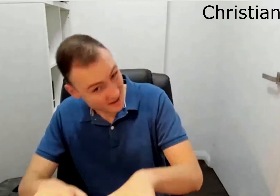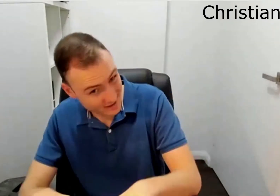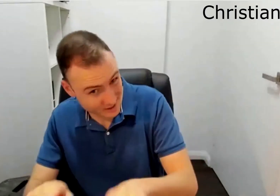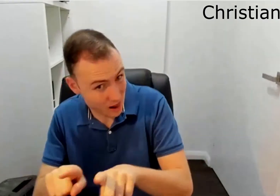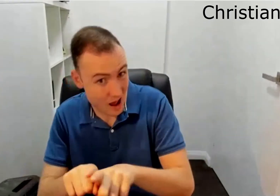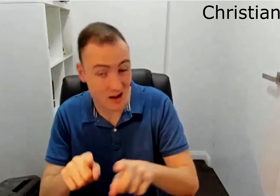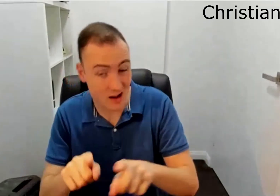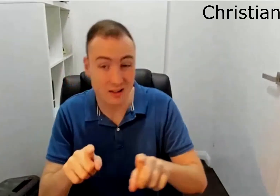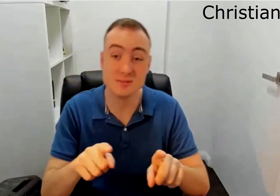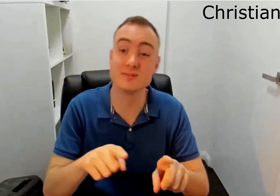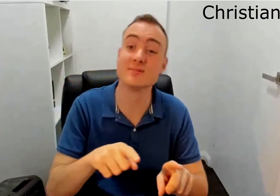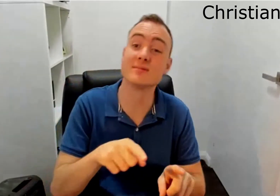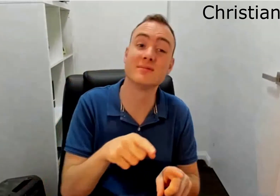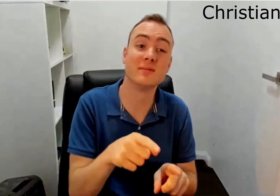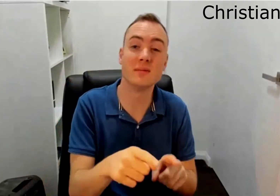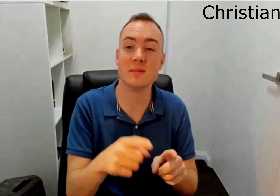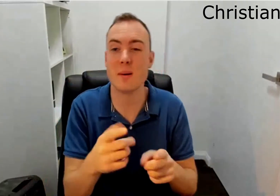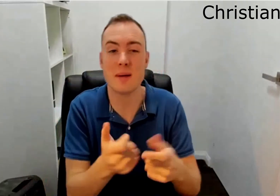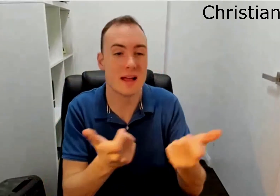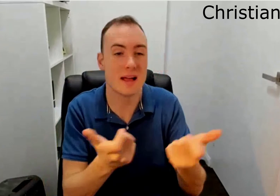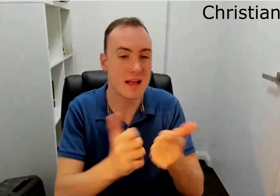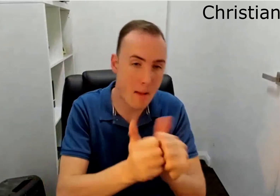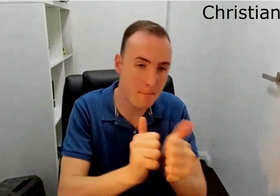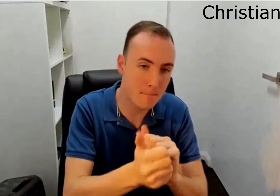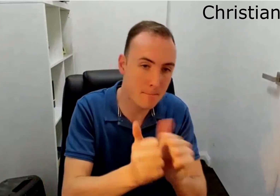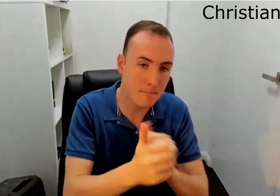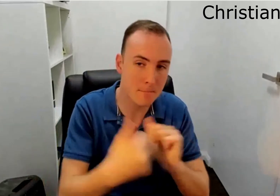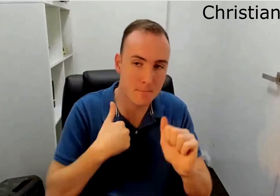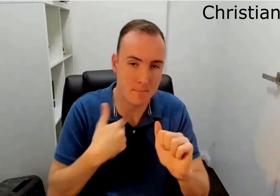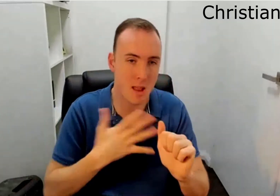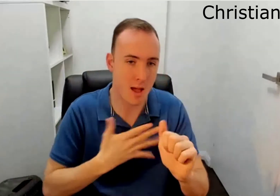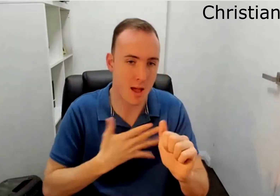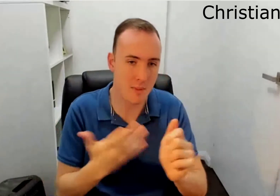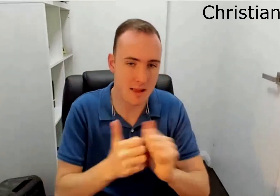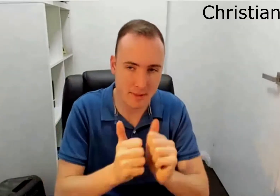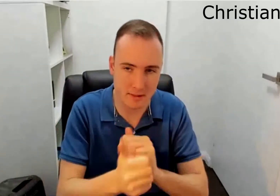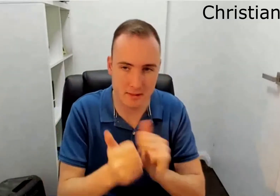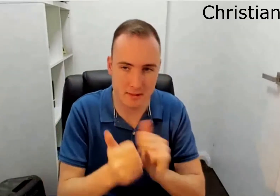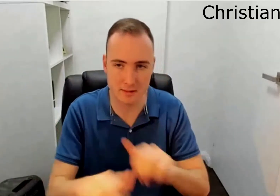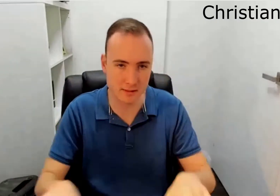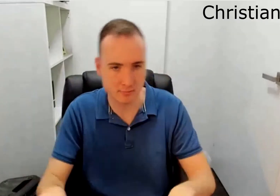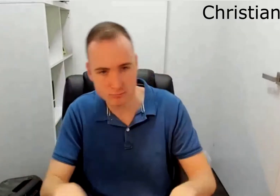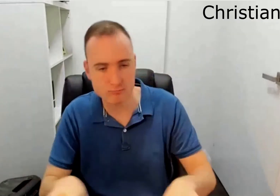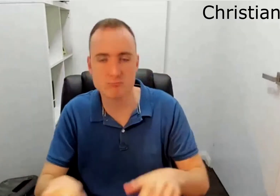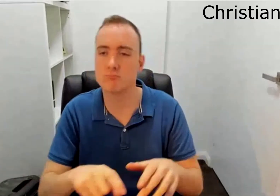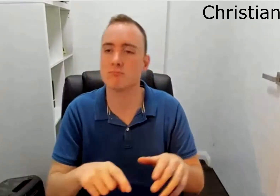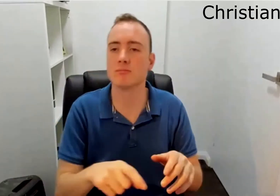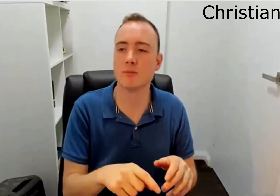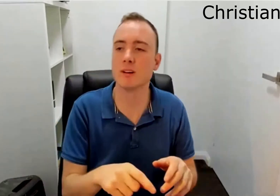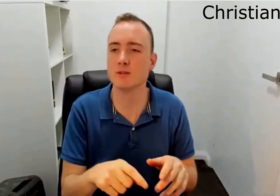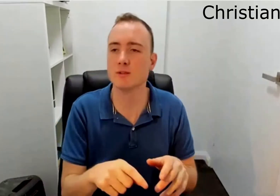I do like technology as I said, so I spend a lot of my night time on a computer as well Um i'd play games on online as well